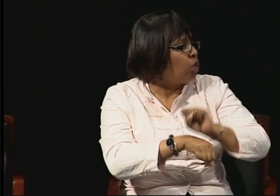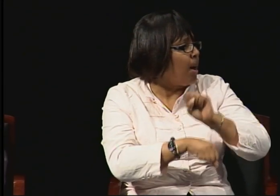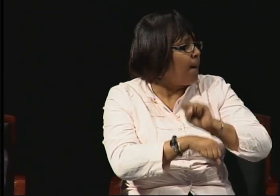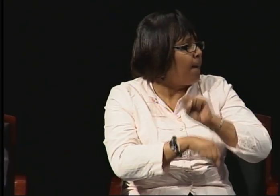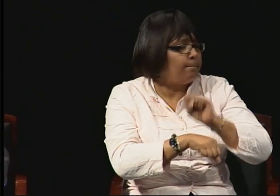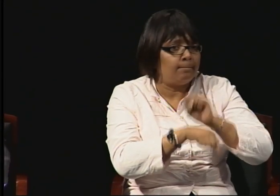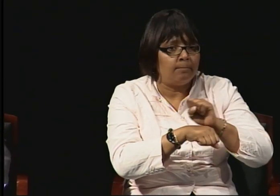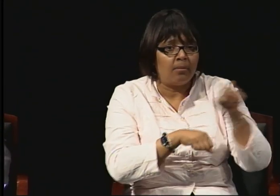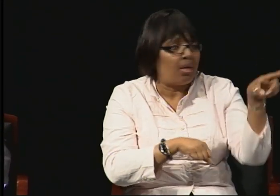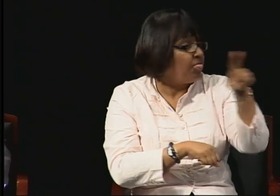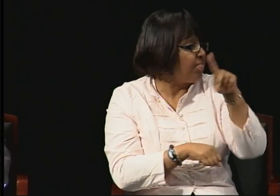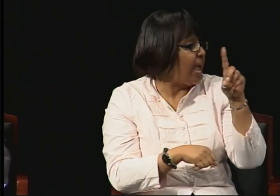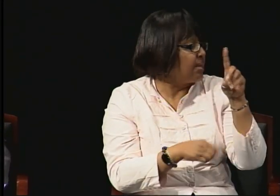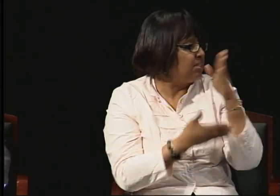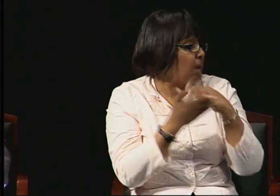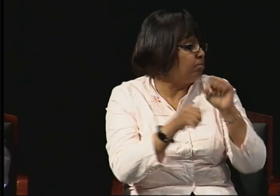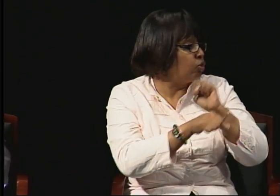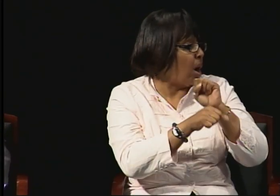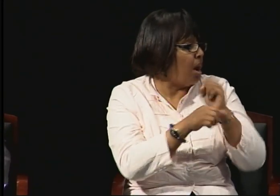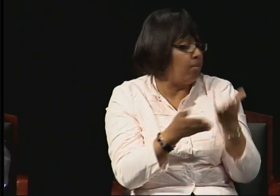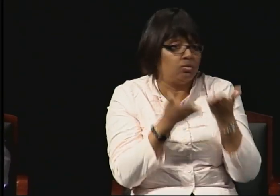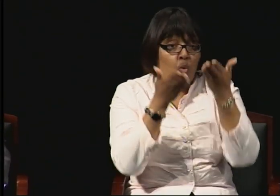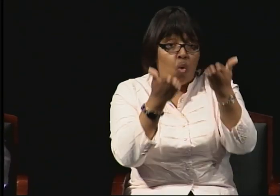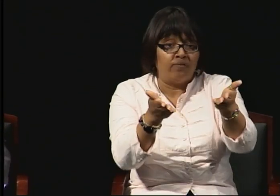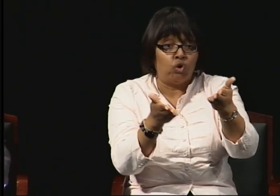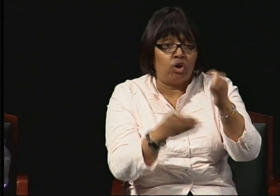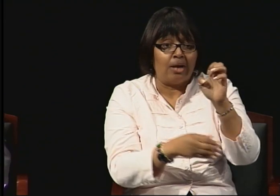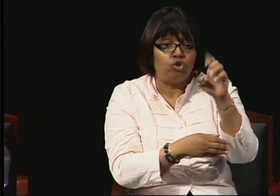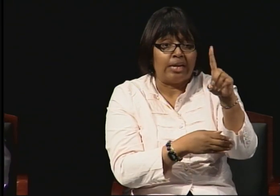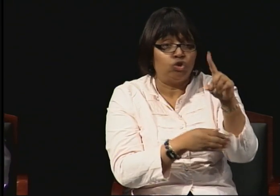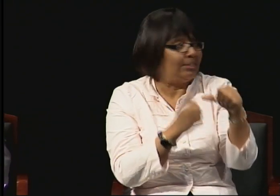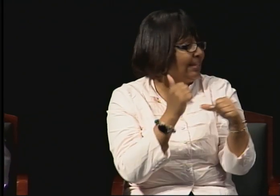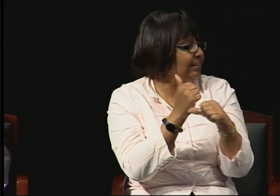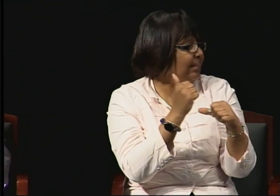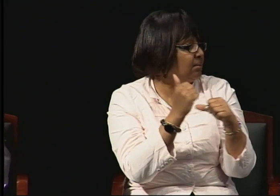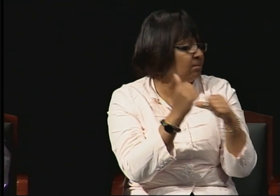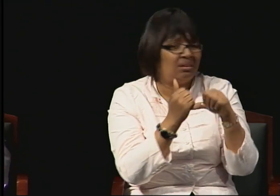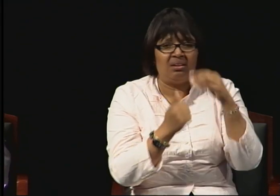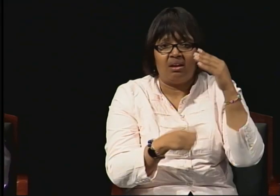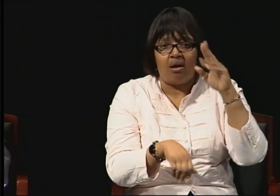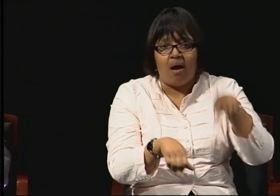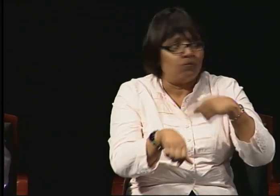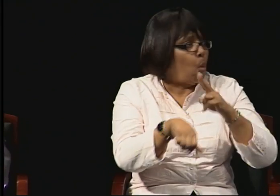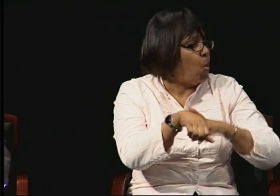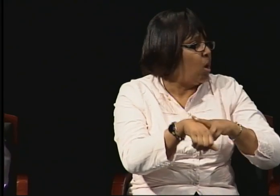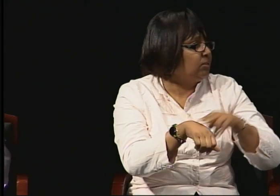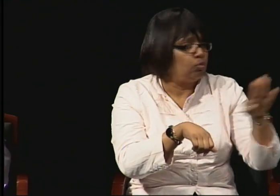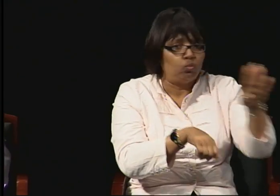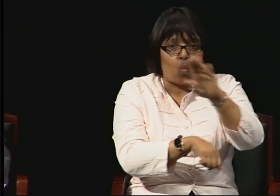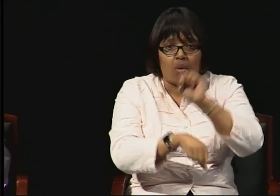Of course you have to seek an employer who has the willingness